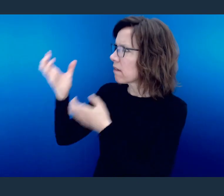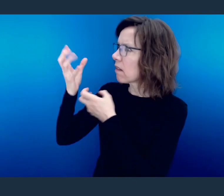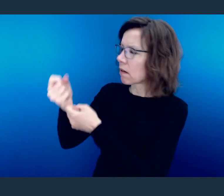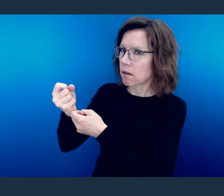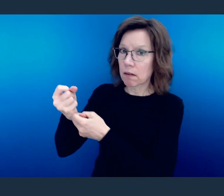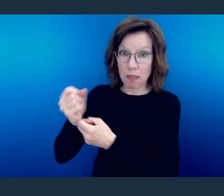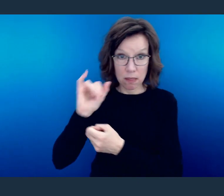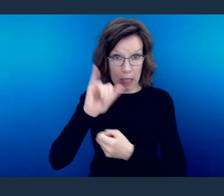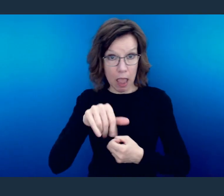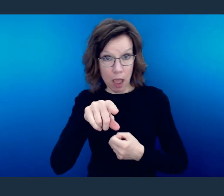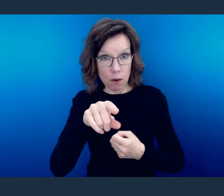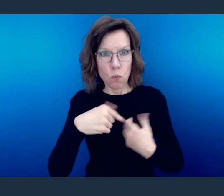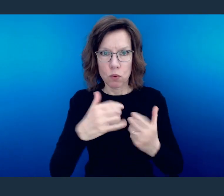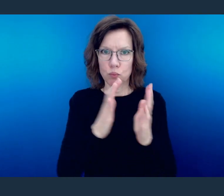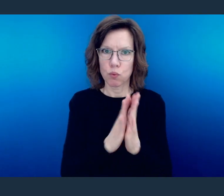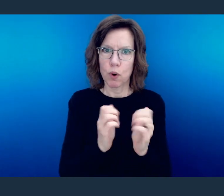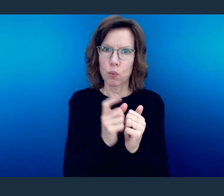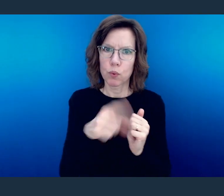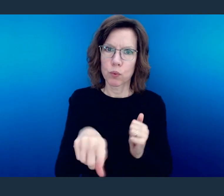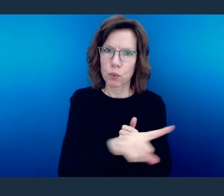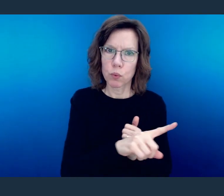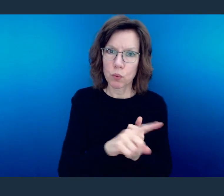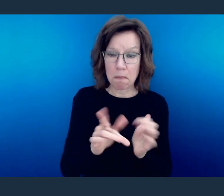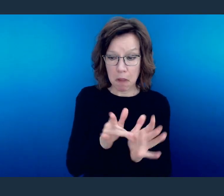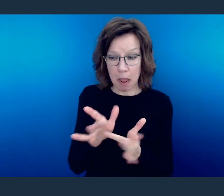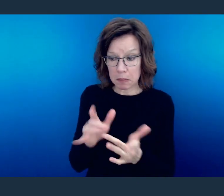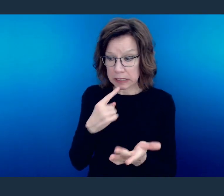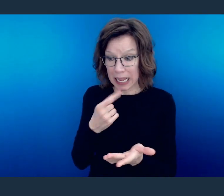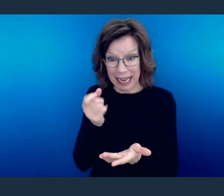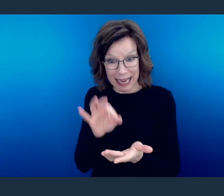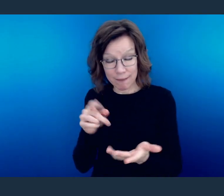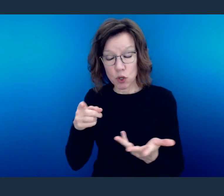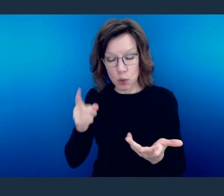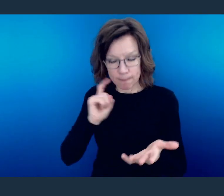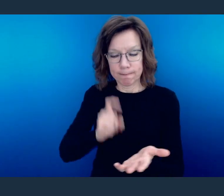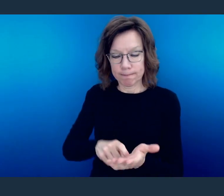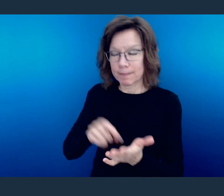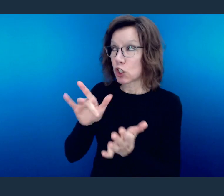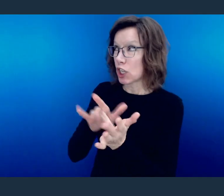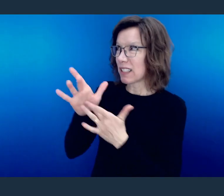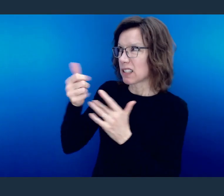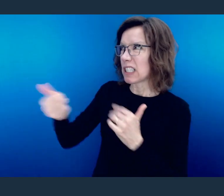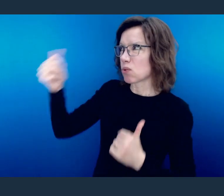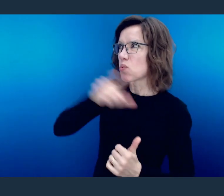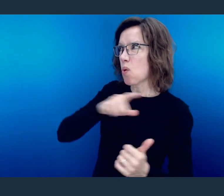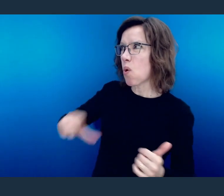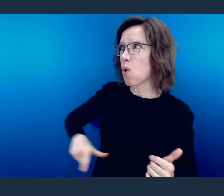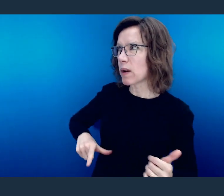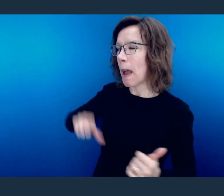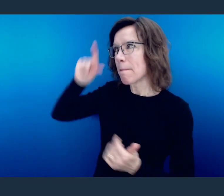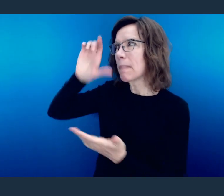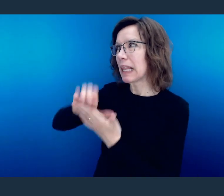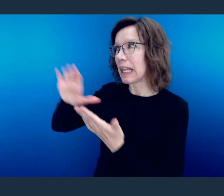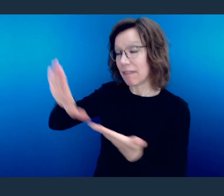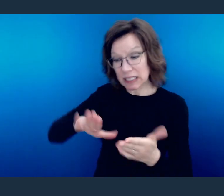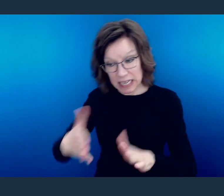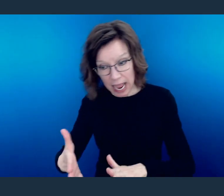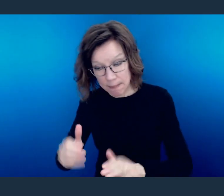Because that's what the Bible says, that you are saved by that, that "If you confess with your mouth that Jesus is Lord and believe in your heart that God raised Him from the